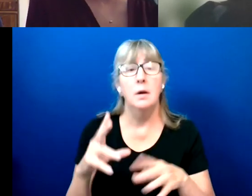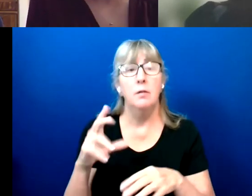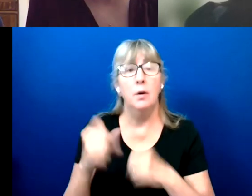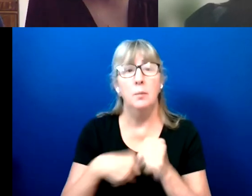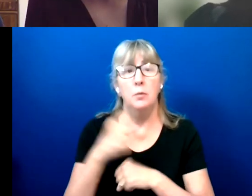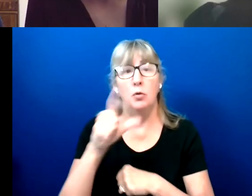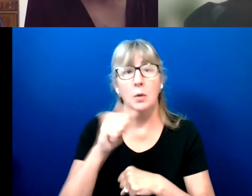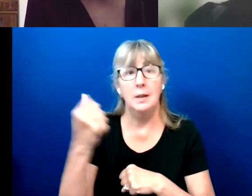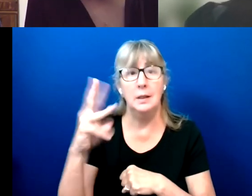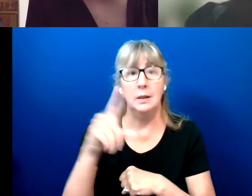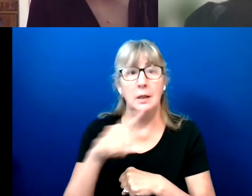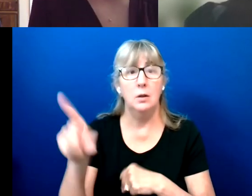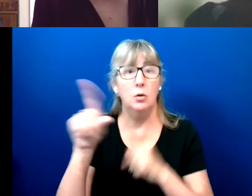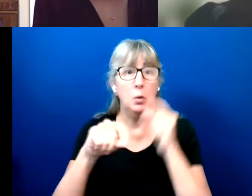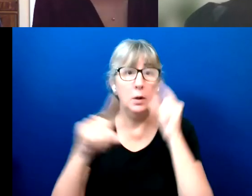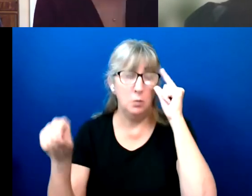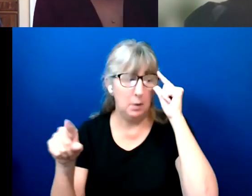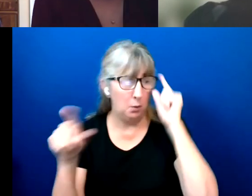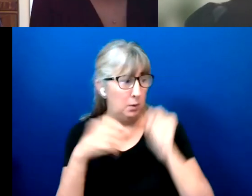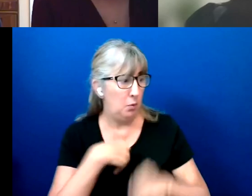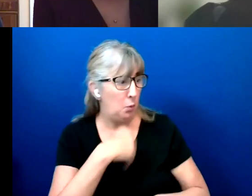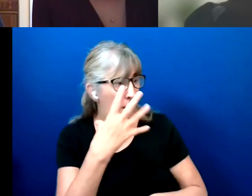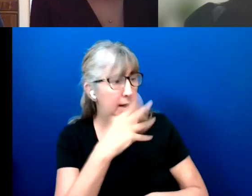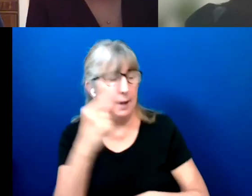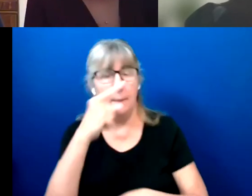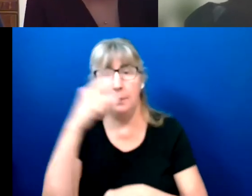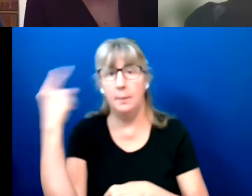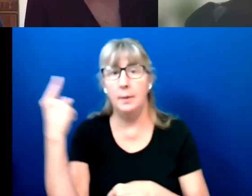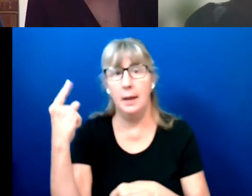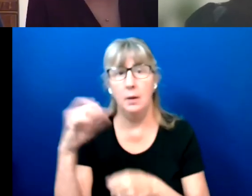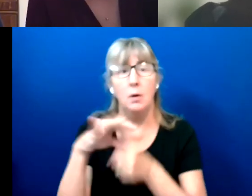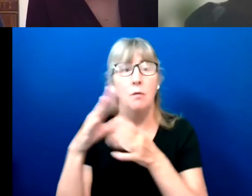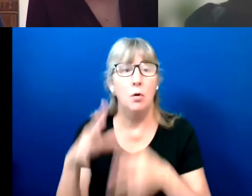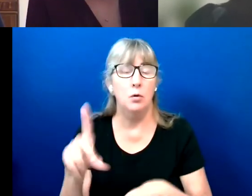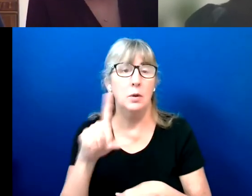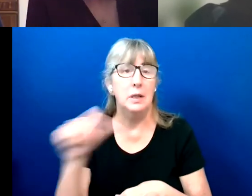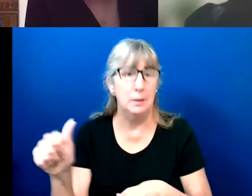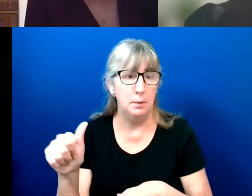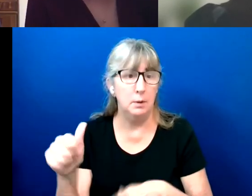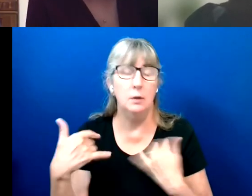both white and Black voters with disabilities. Which is very encouraging.